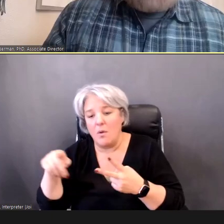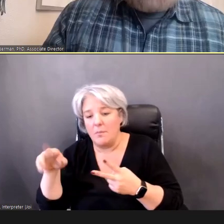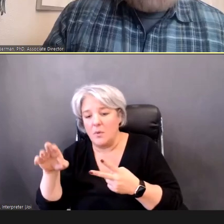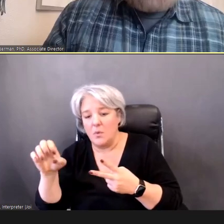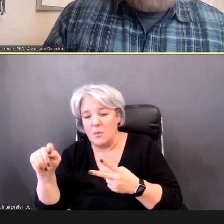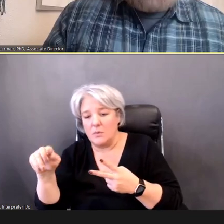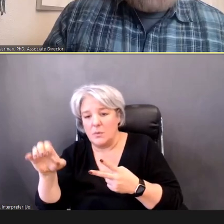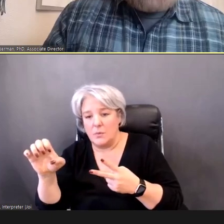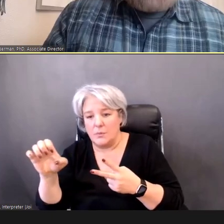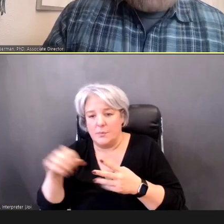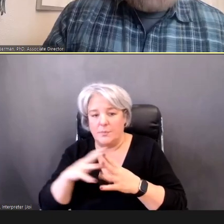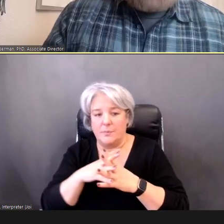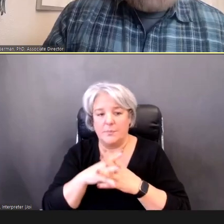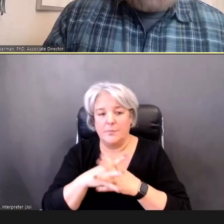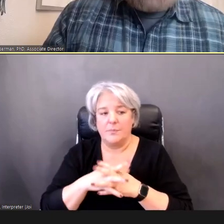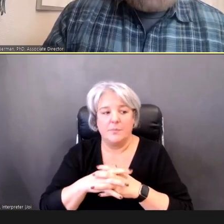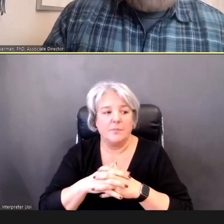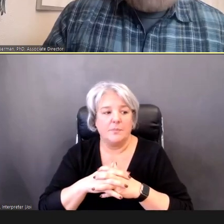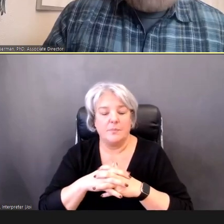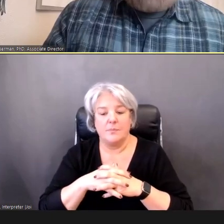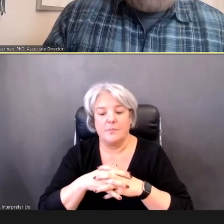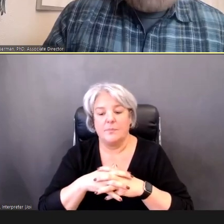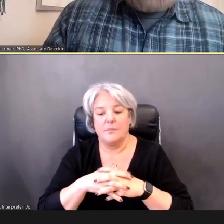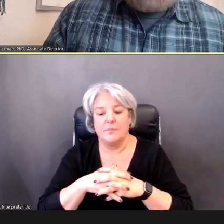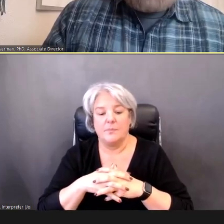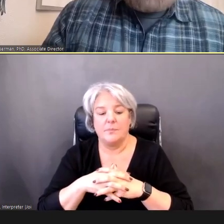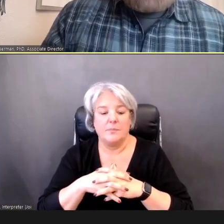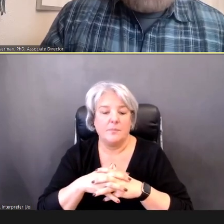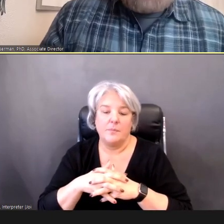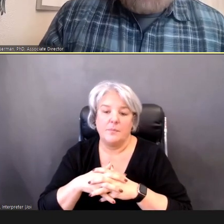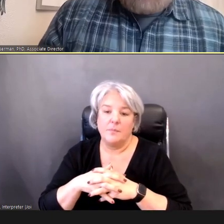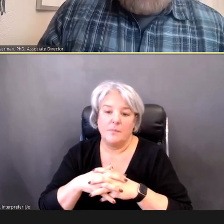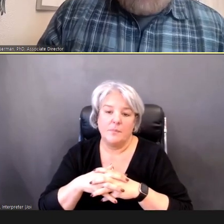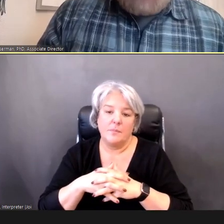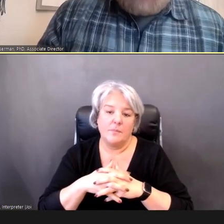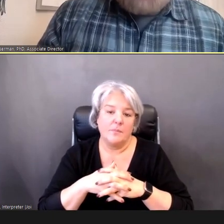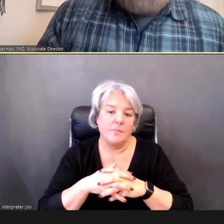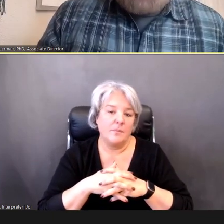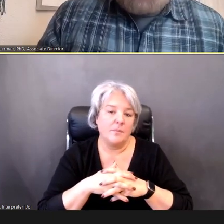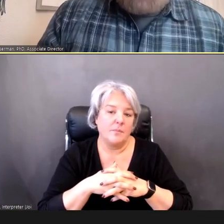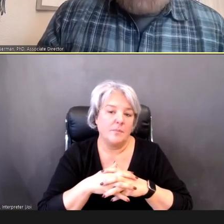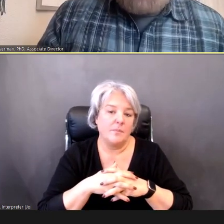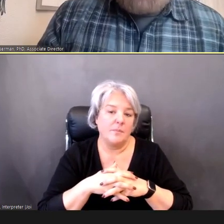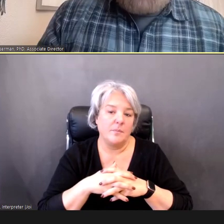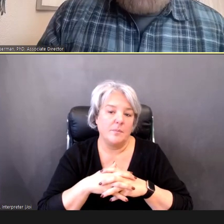Can you talk more about screening in a moderately-noisy